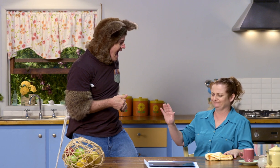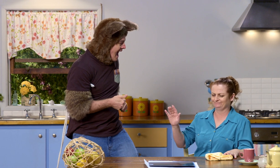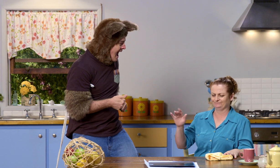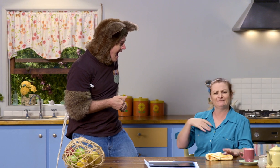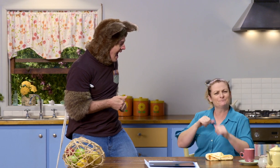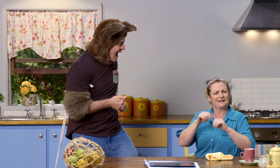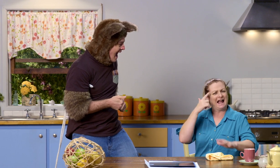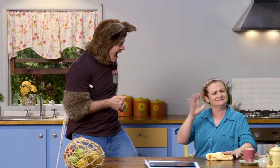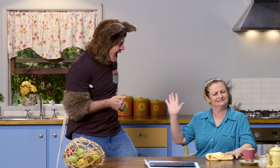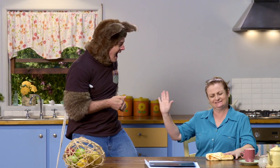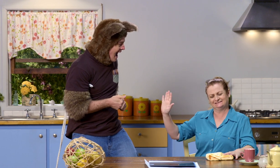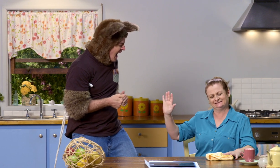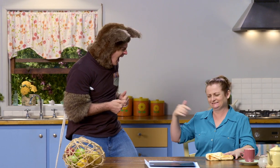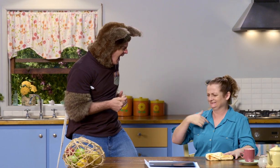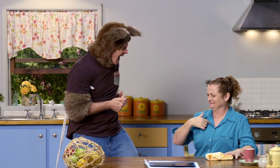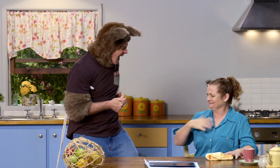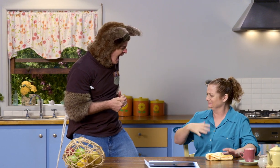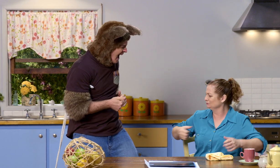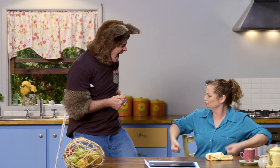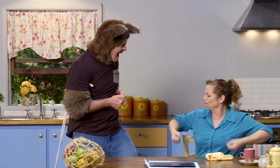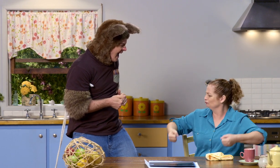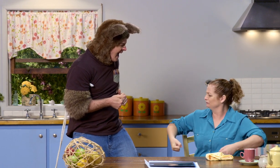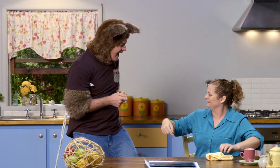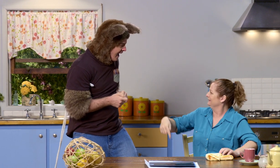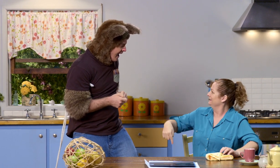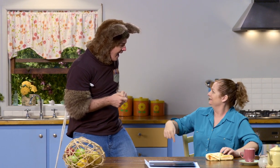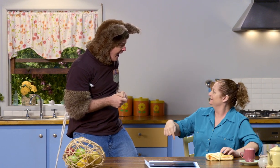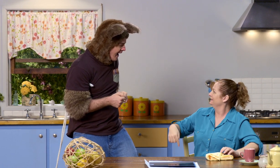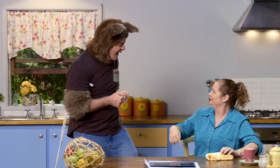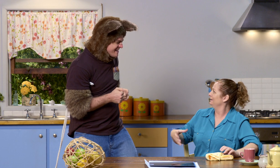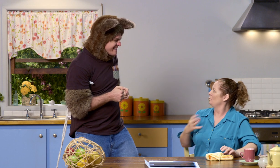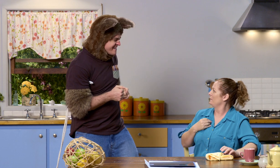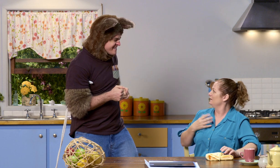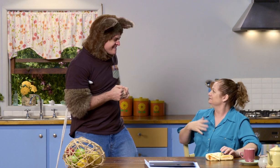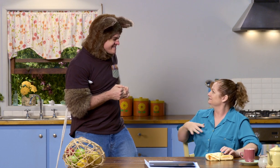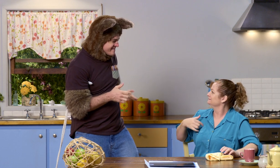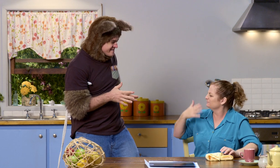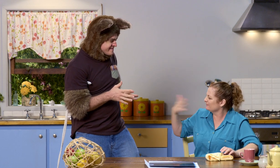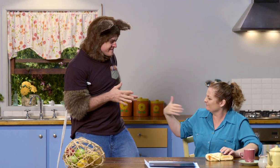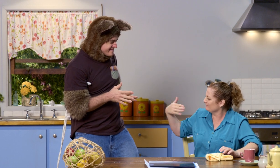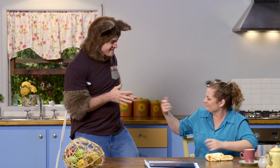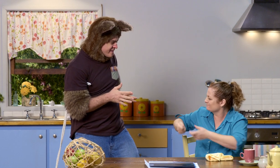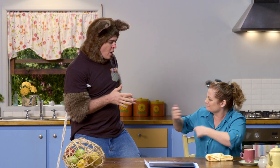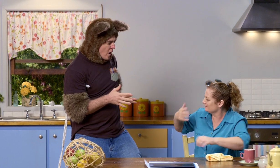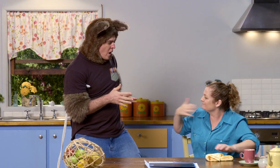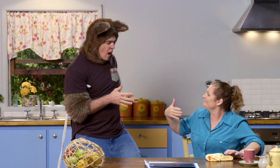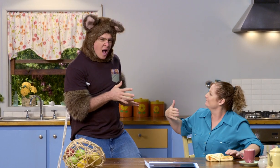Uh, Possum, I have a better idea. I actually need those crutches with me. Can you please bring them in?